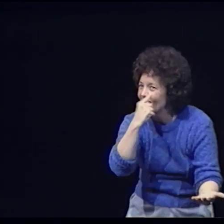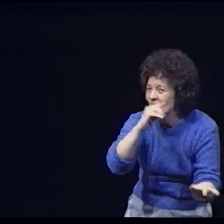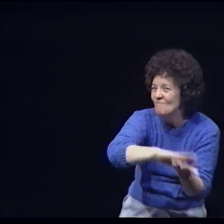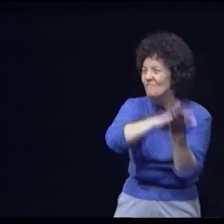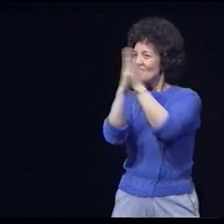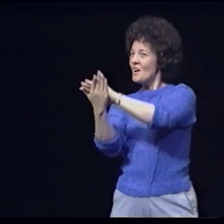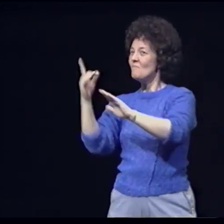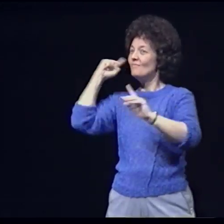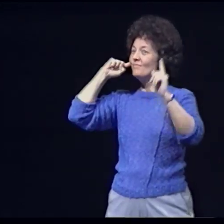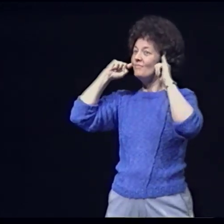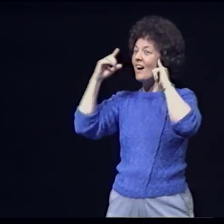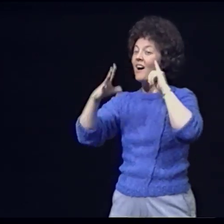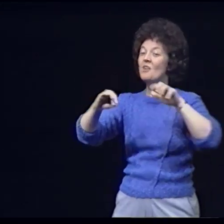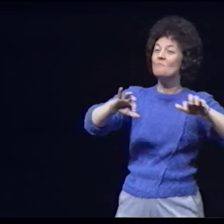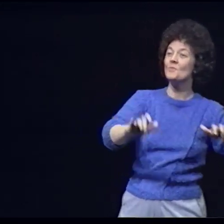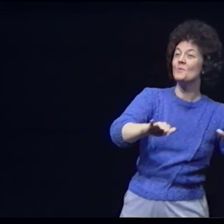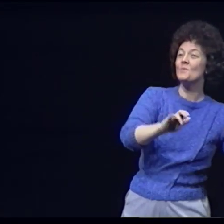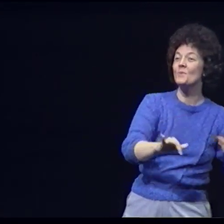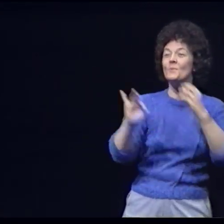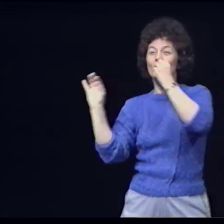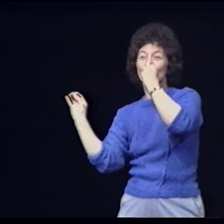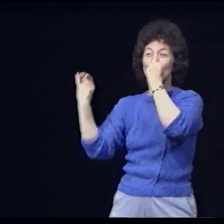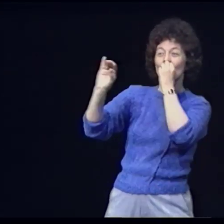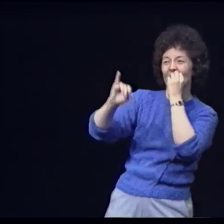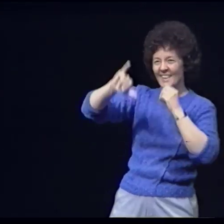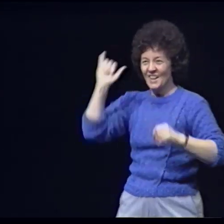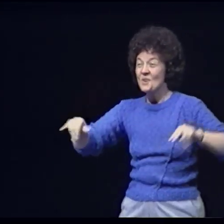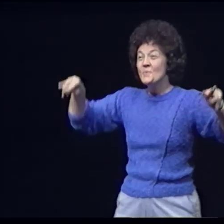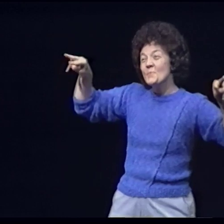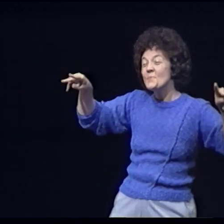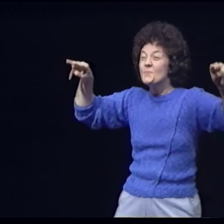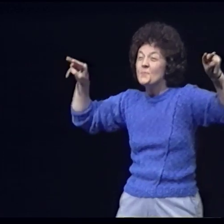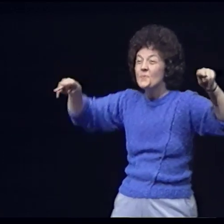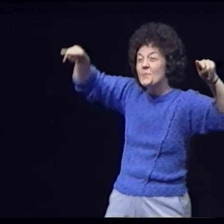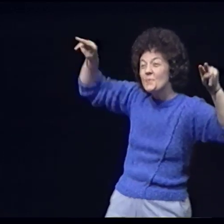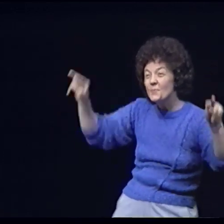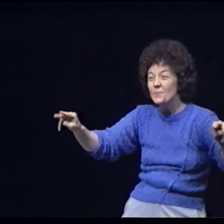Eyes are the ears and the piano and the flute are the wires